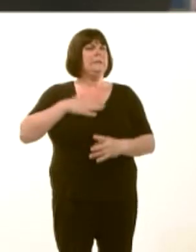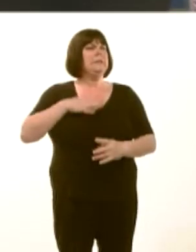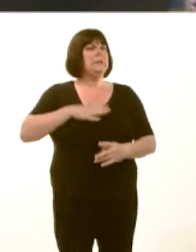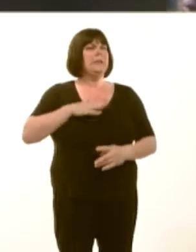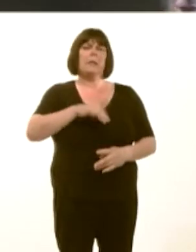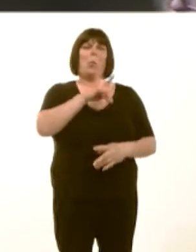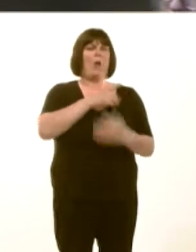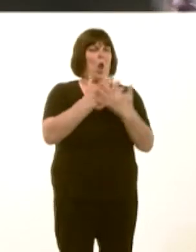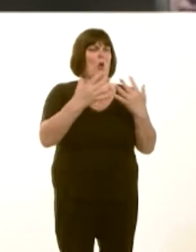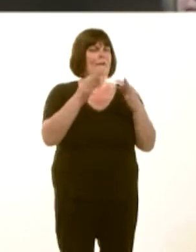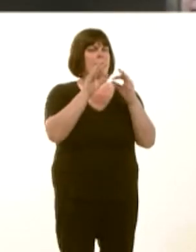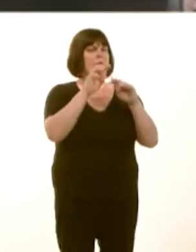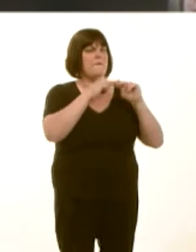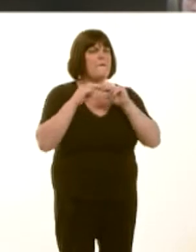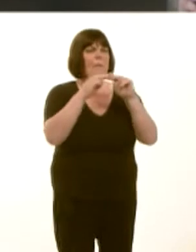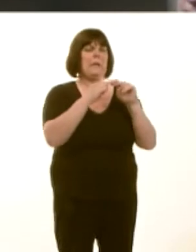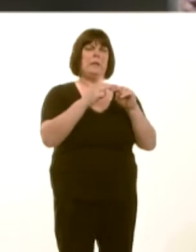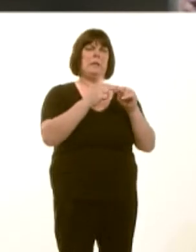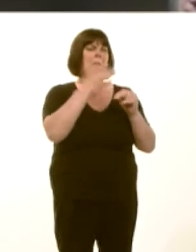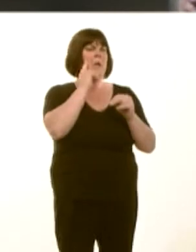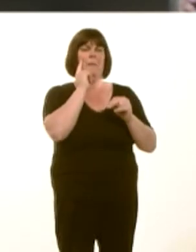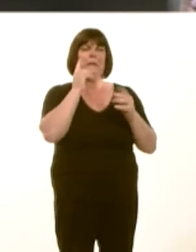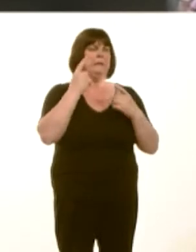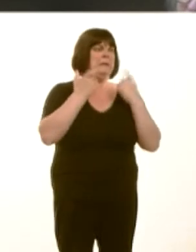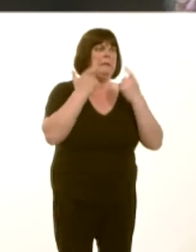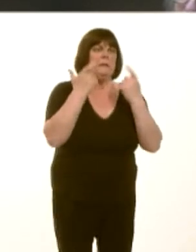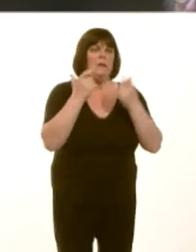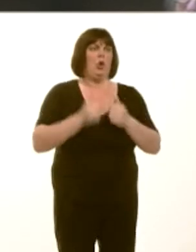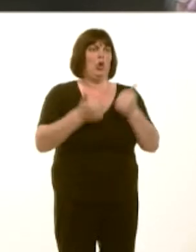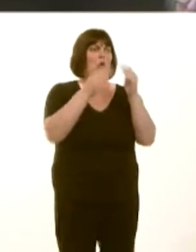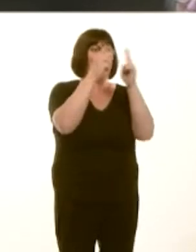families and individuals struggle to get a decent home that is in good condition.